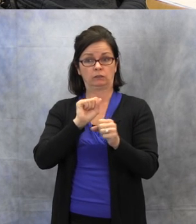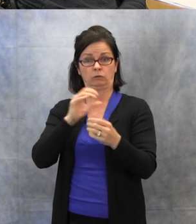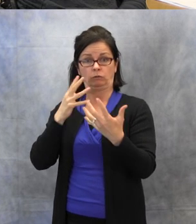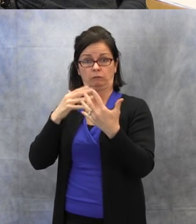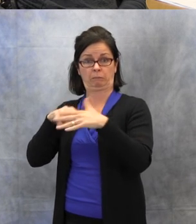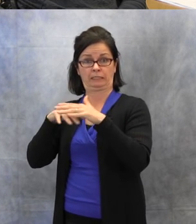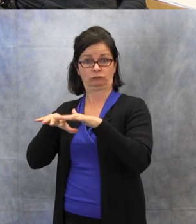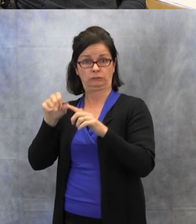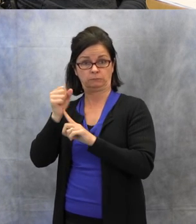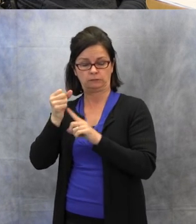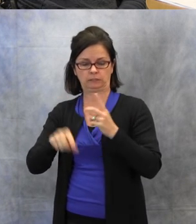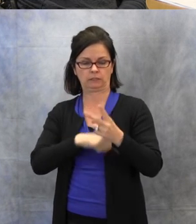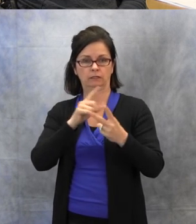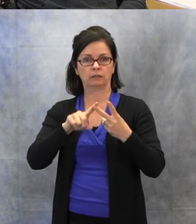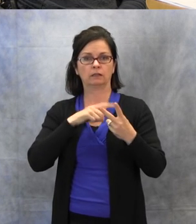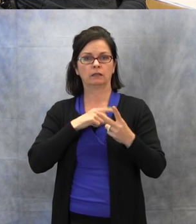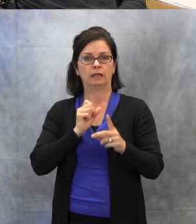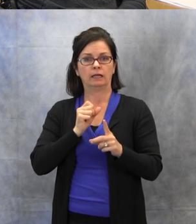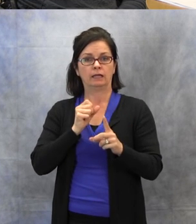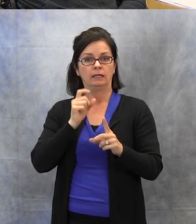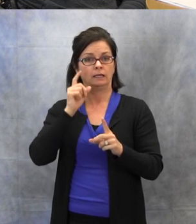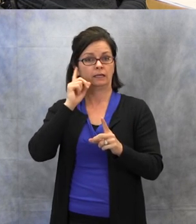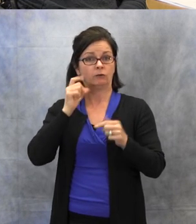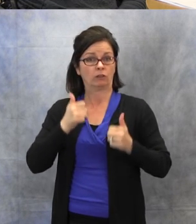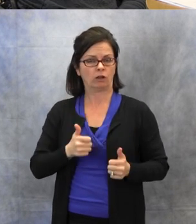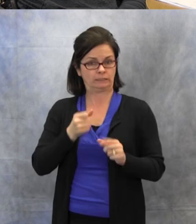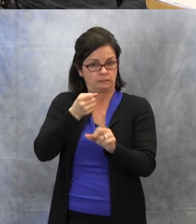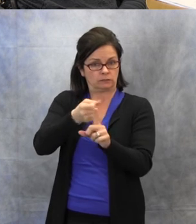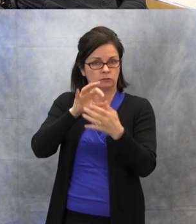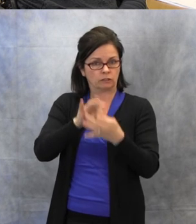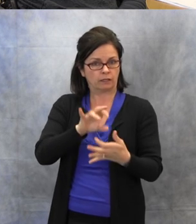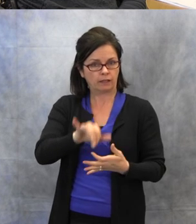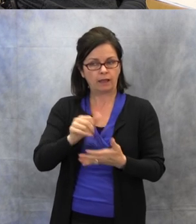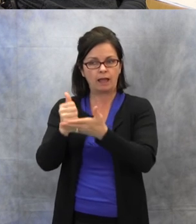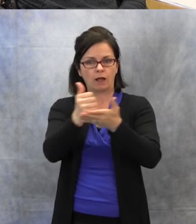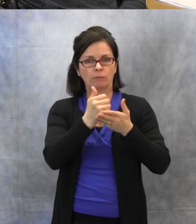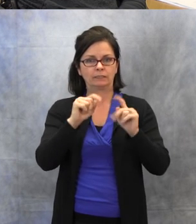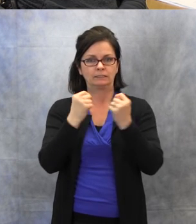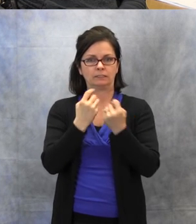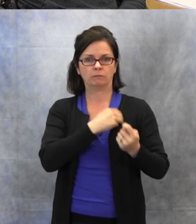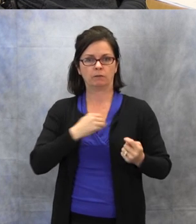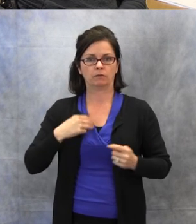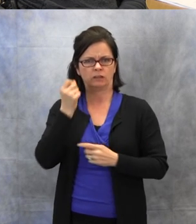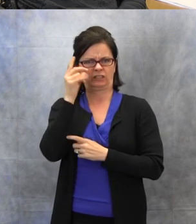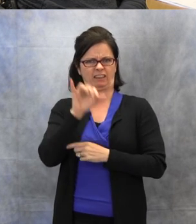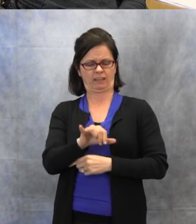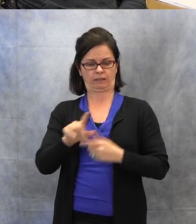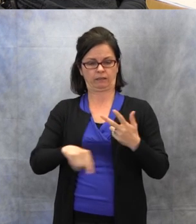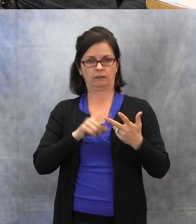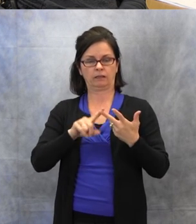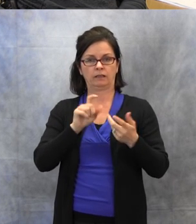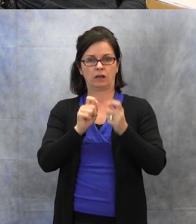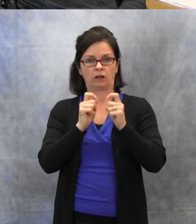the impact of hearing loss and helping team members understand, accommodations and modifications